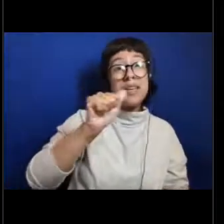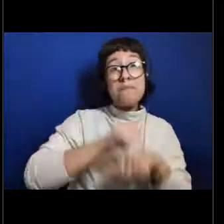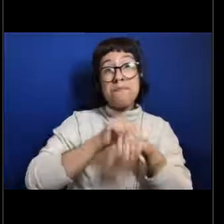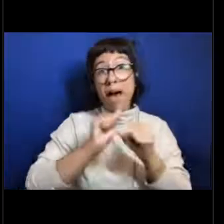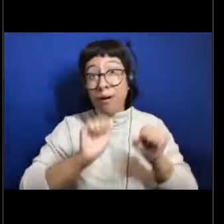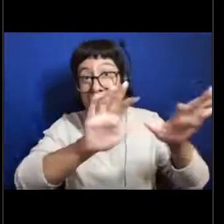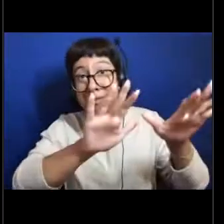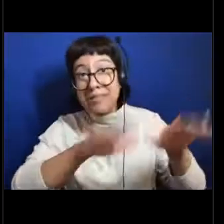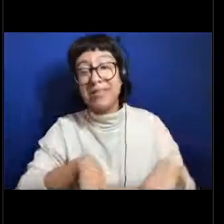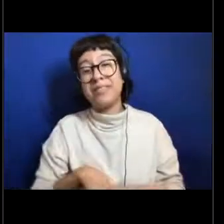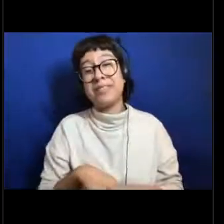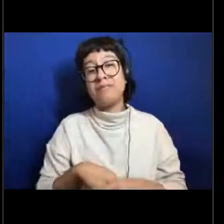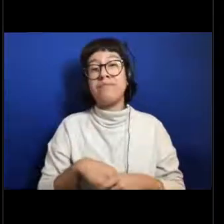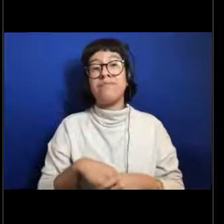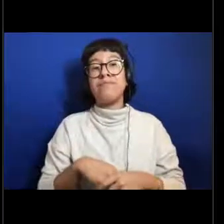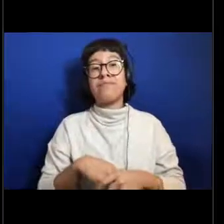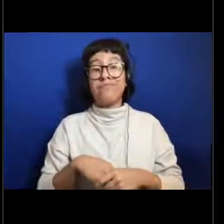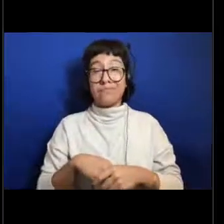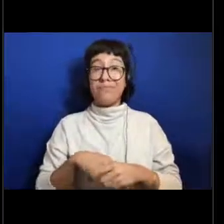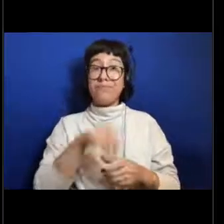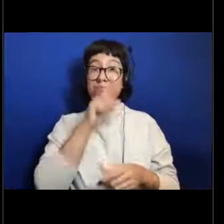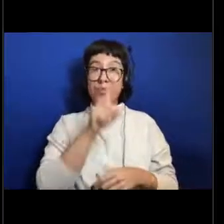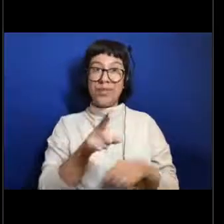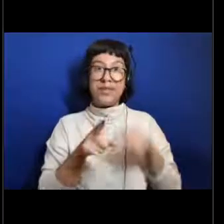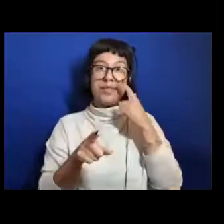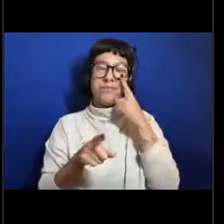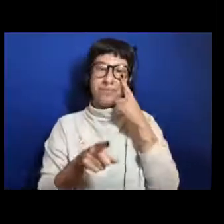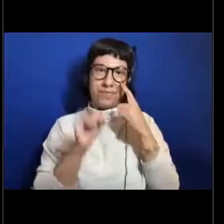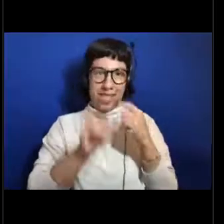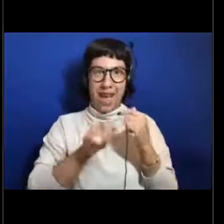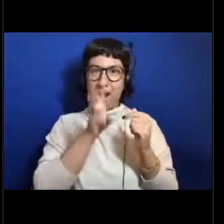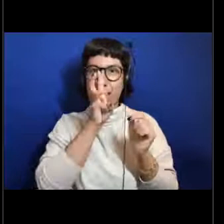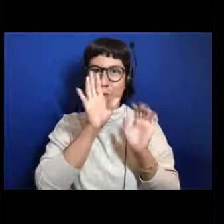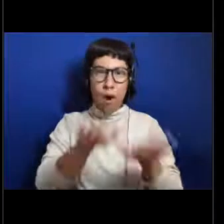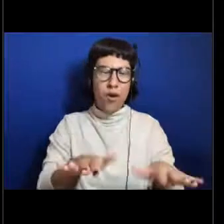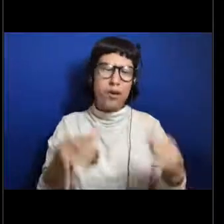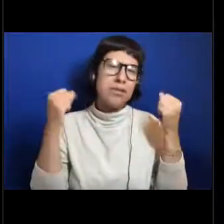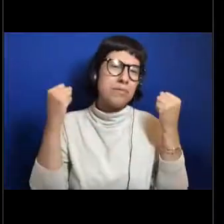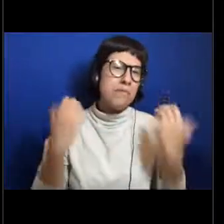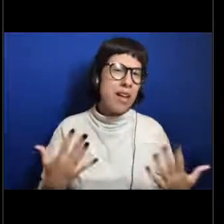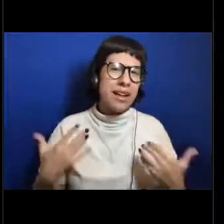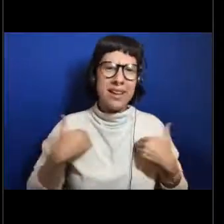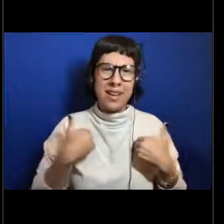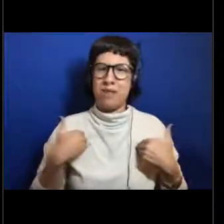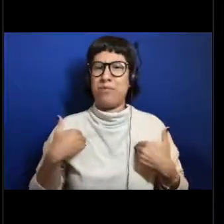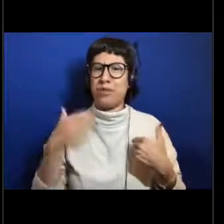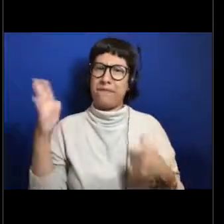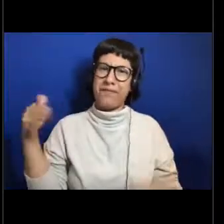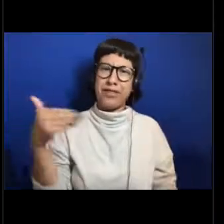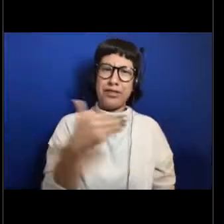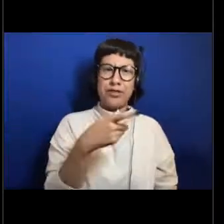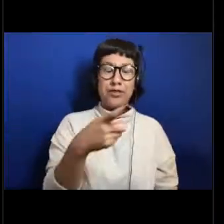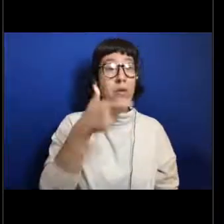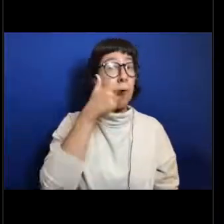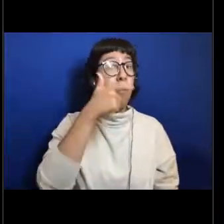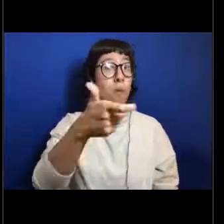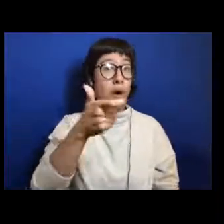and the deep sea above all else is absolutely filled with life. So we're going to watch this video real quick